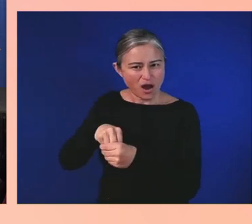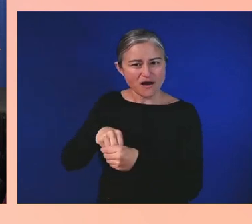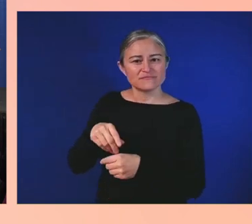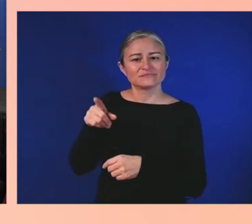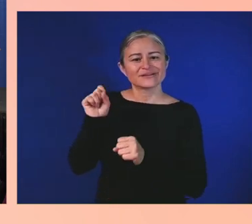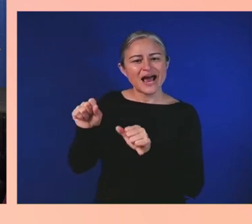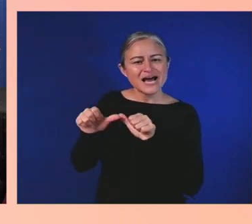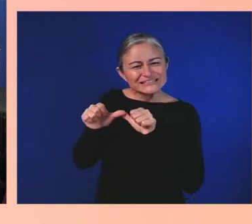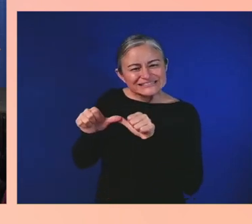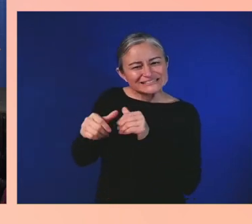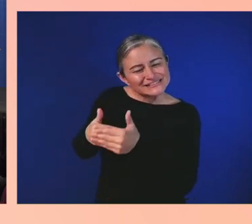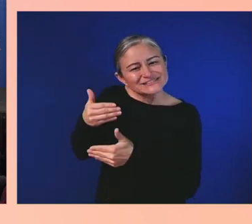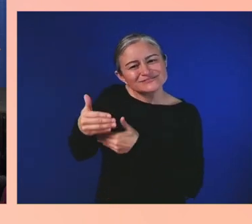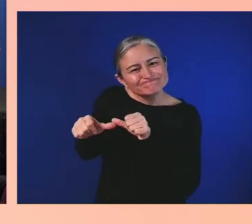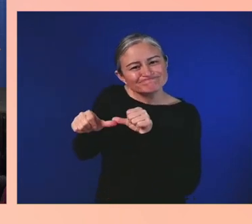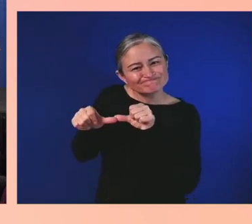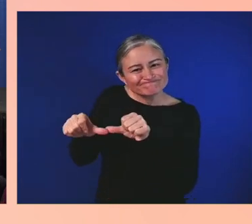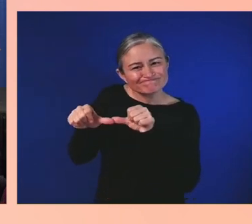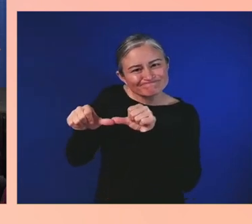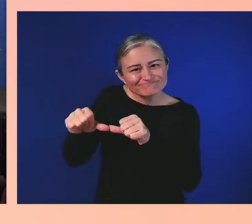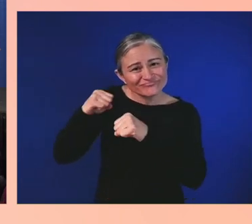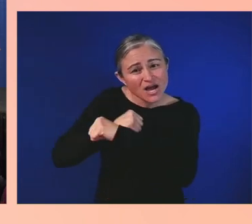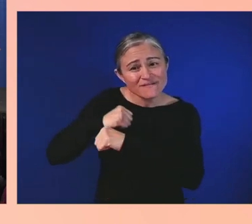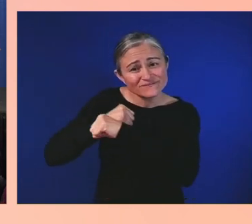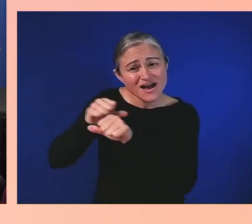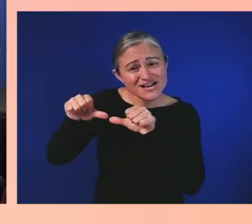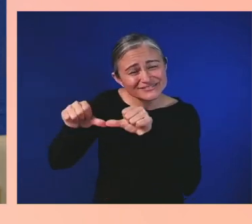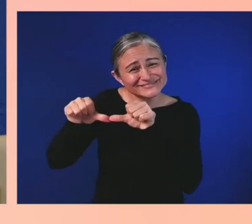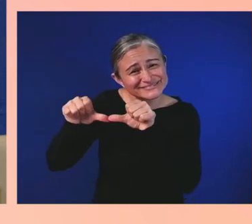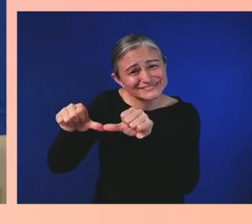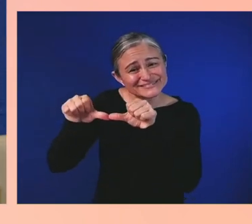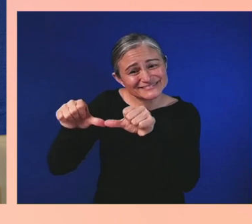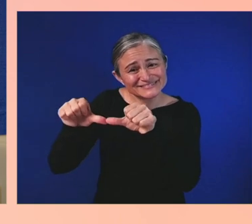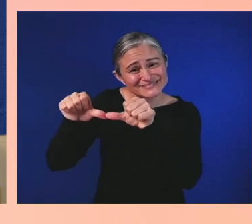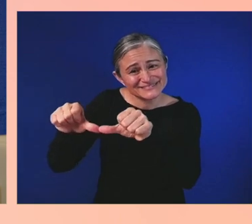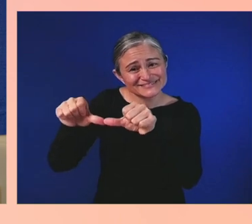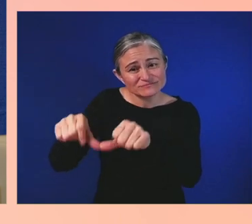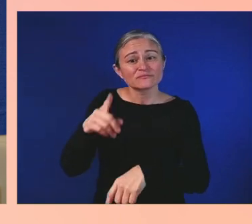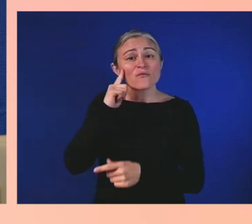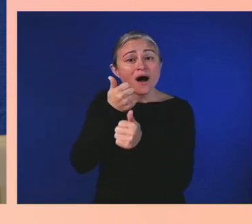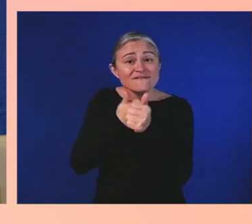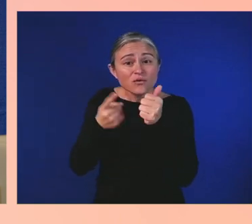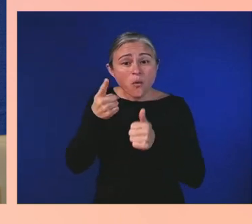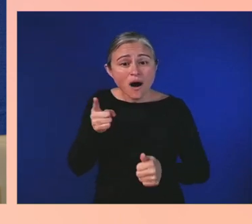amplifying the disability community? So often, we are erased.